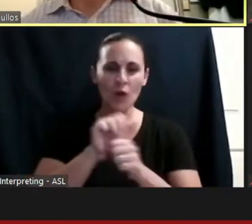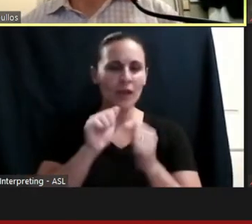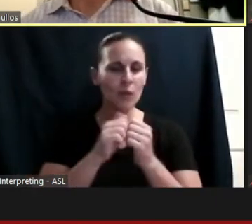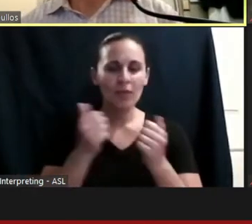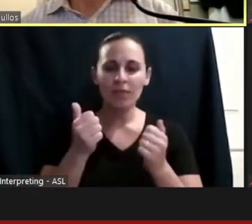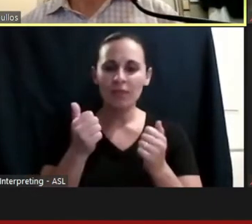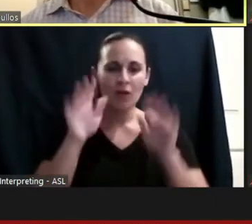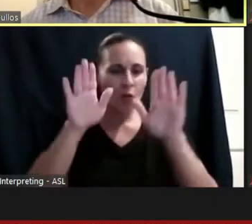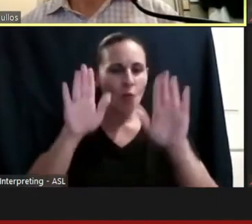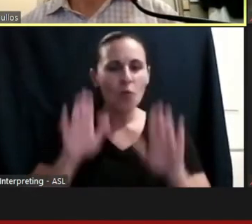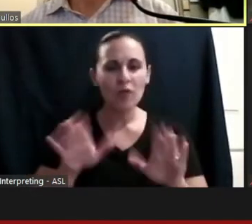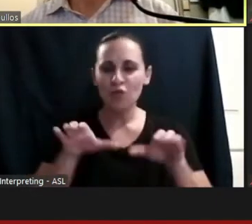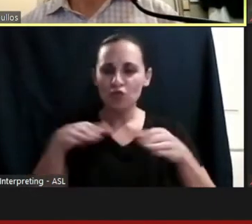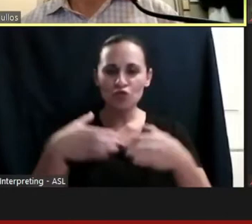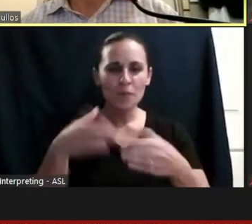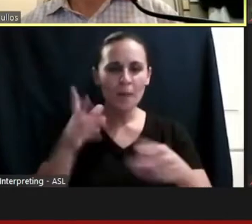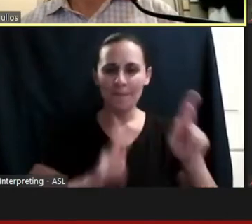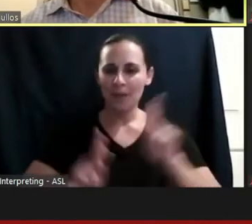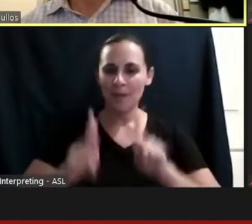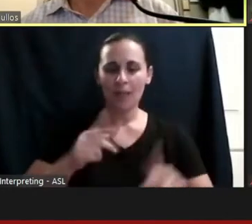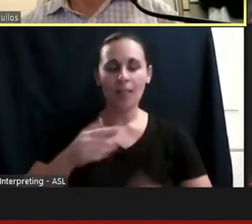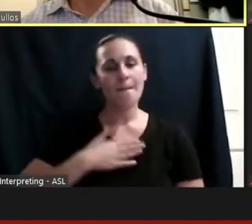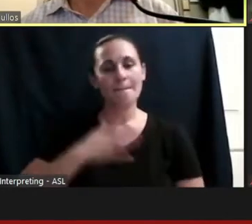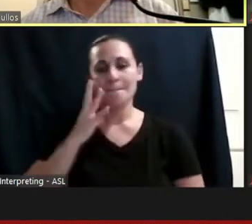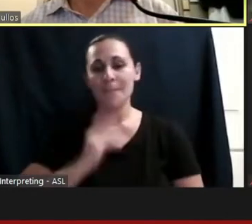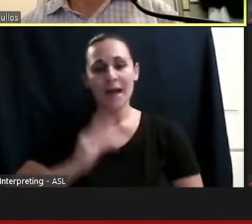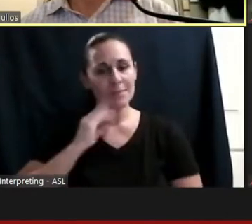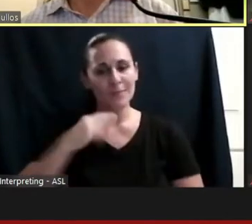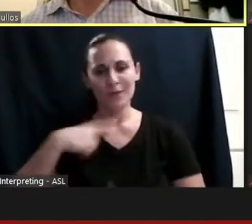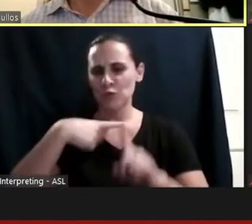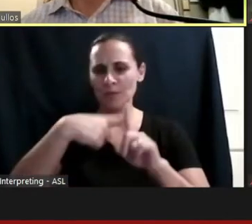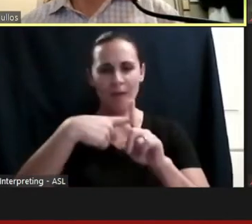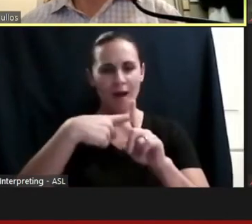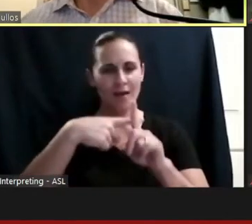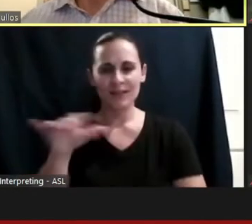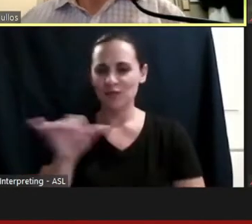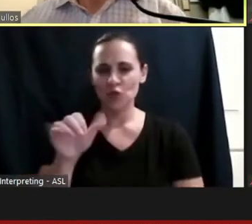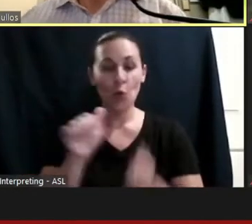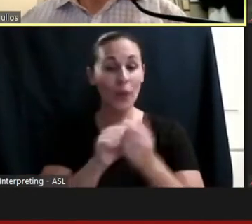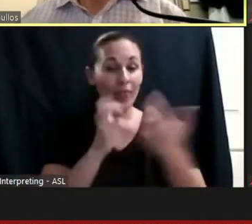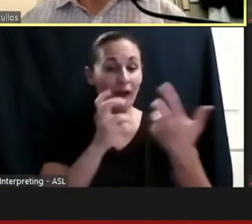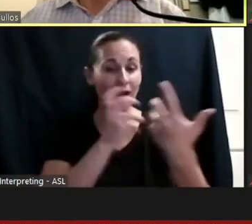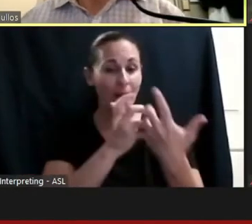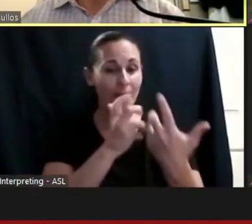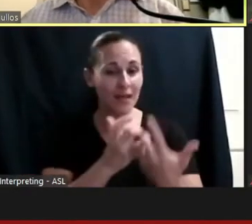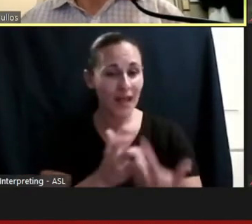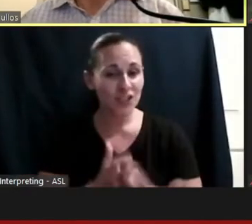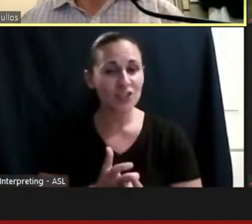was also very positive the Stanford in terms of accommodations, some programs